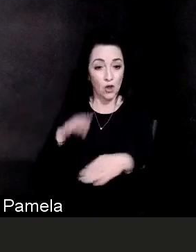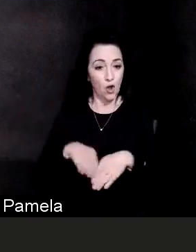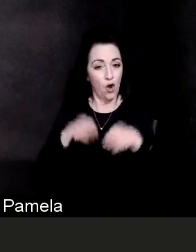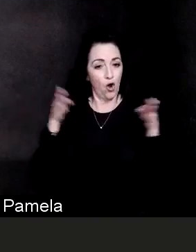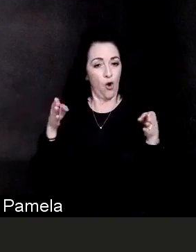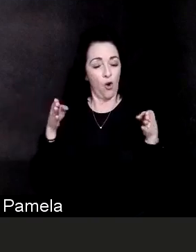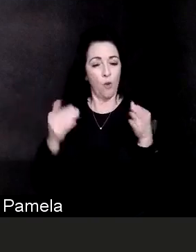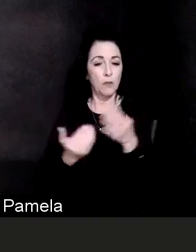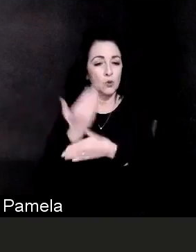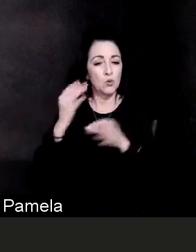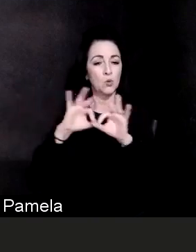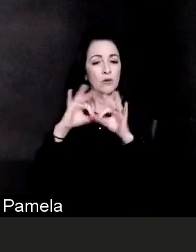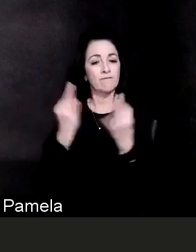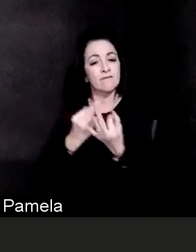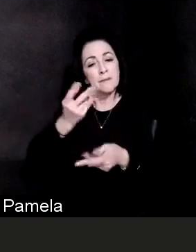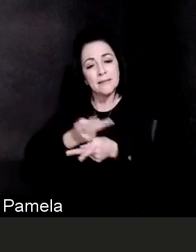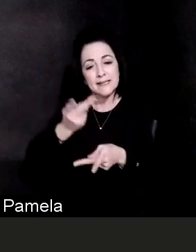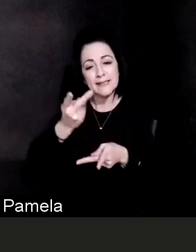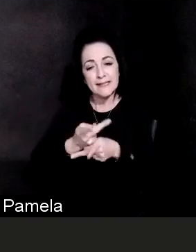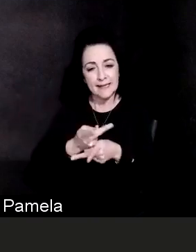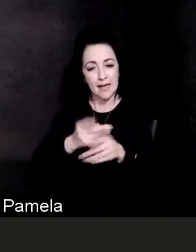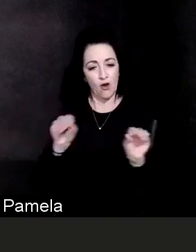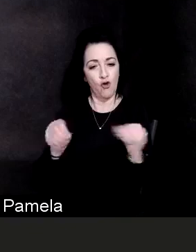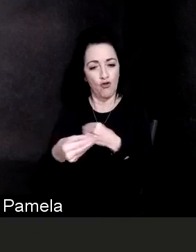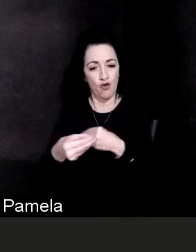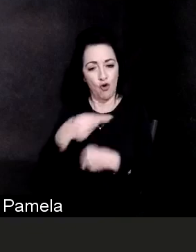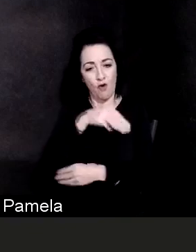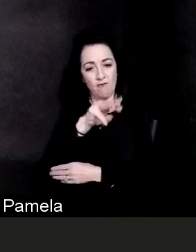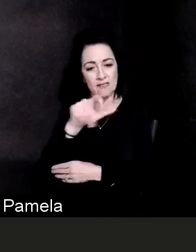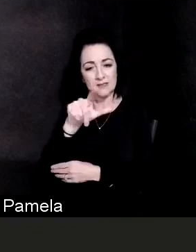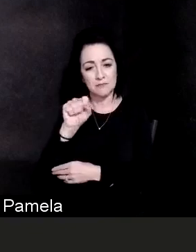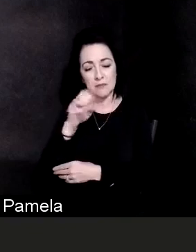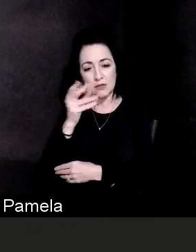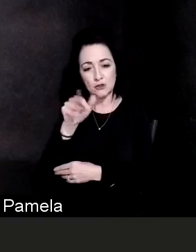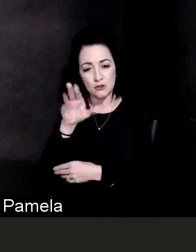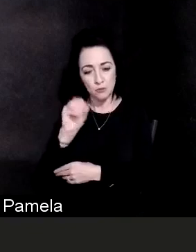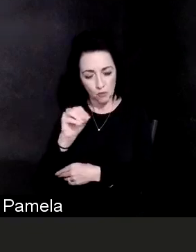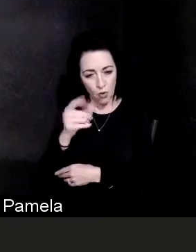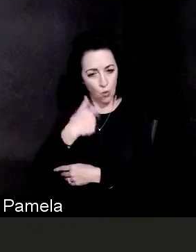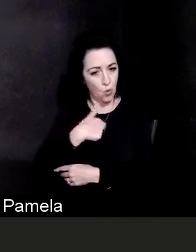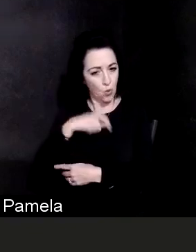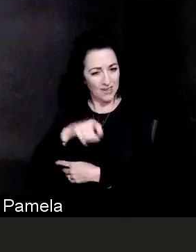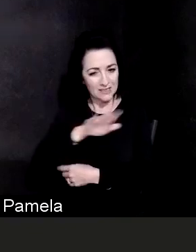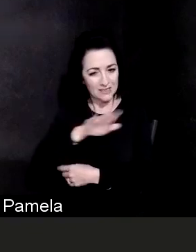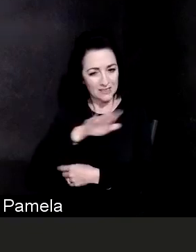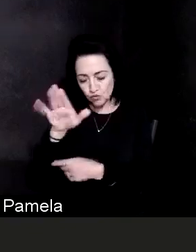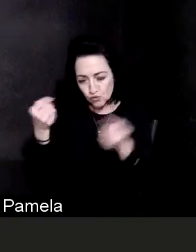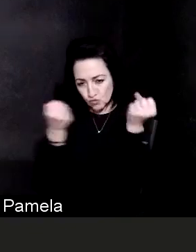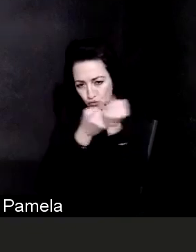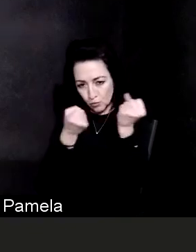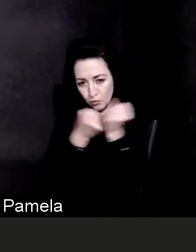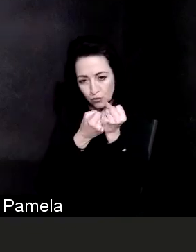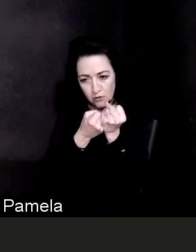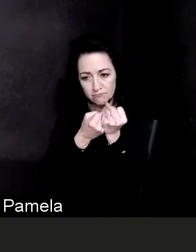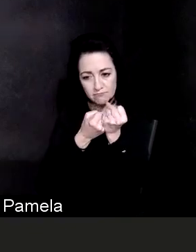is ready and poised to do as we continue through this and we need your support as we get through the pandemic,